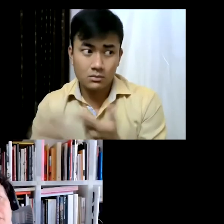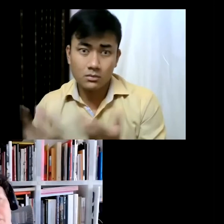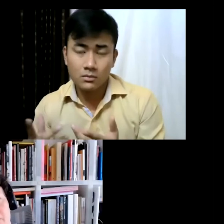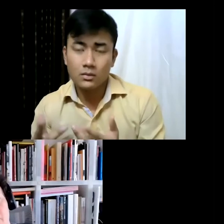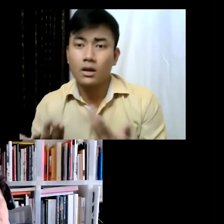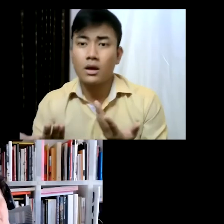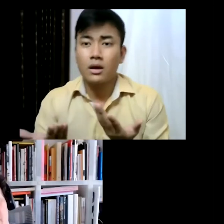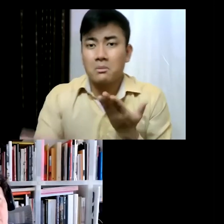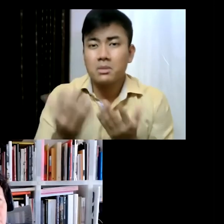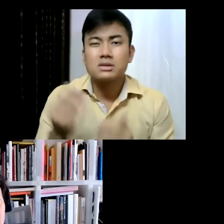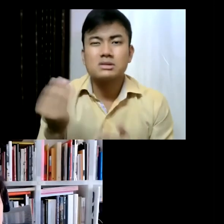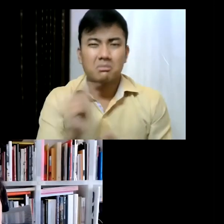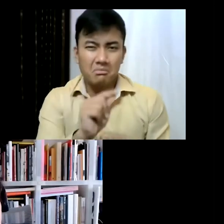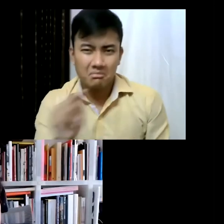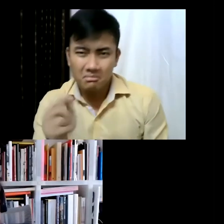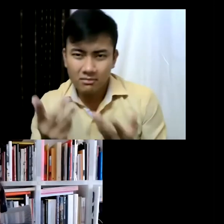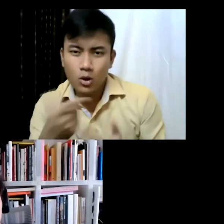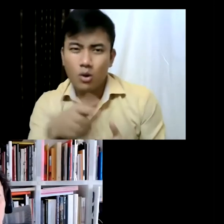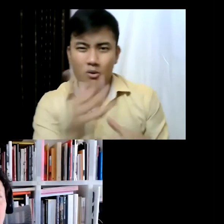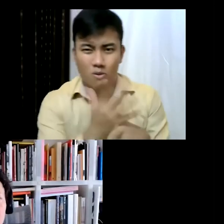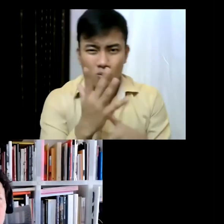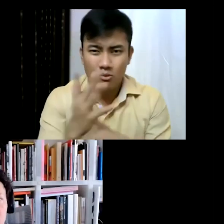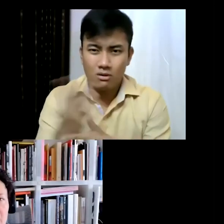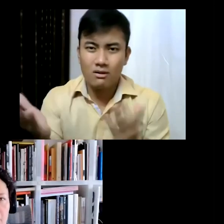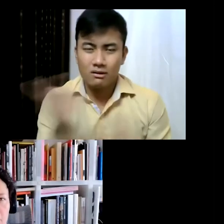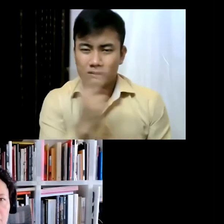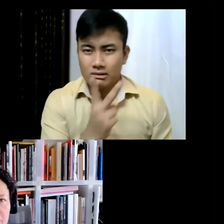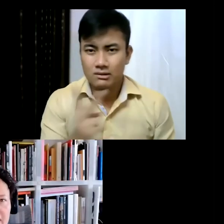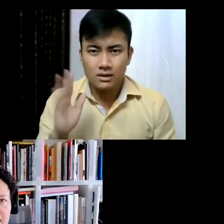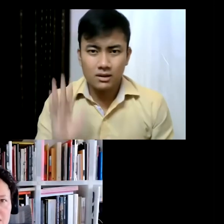most of the artworks that you see on the High Line are commissioned and produced by us,